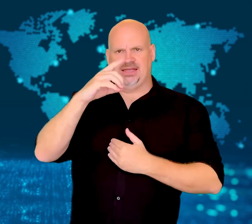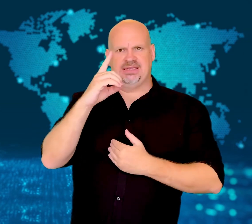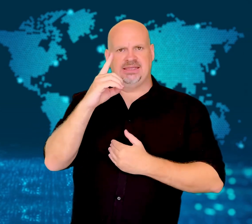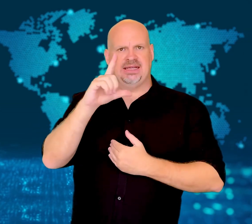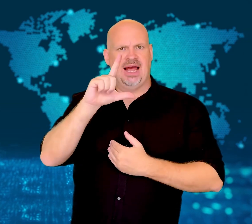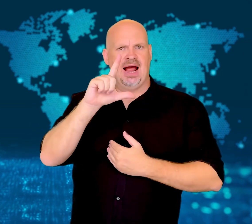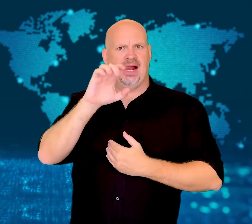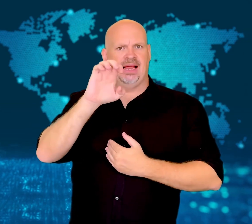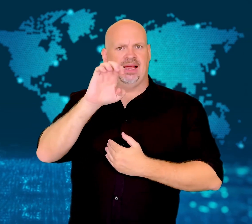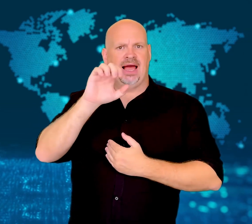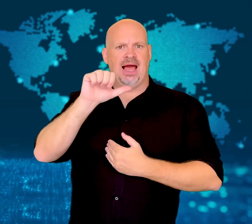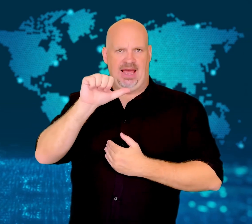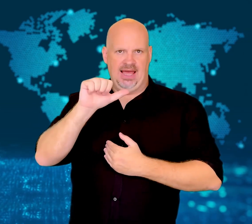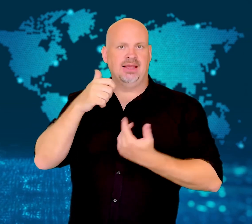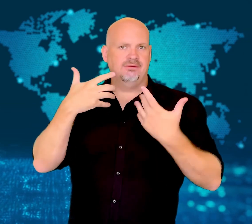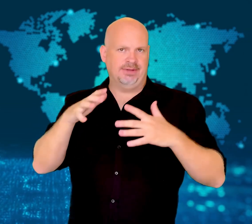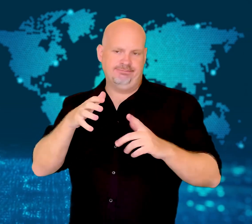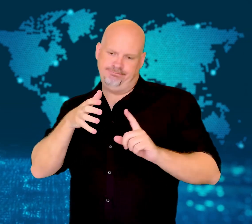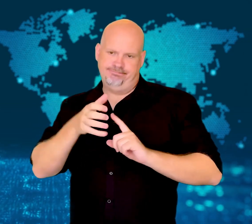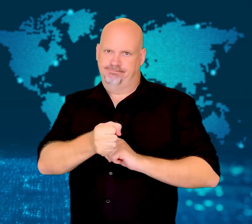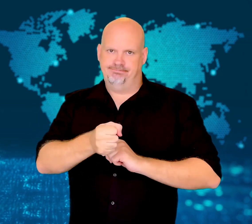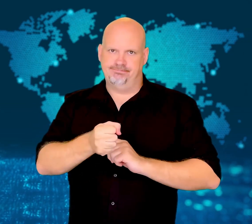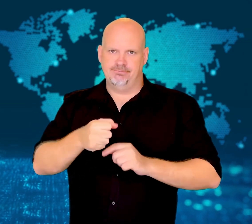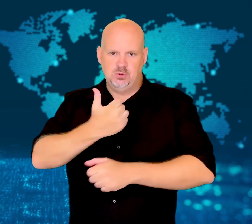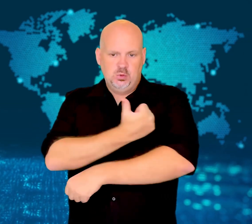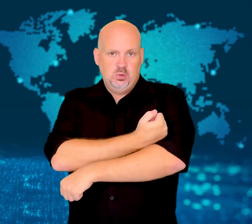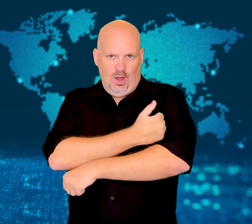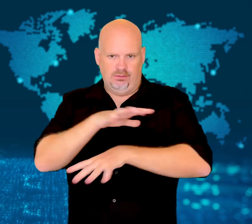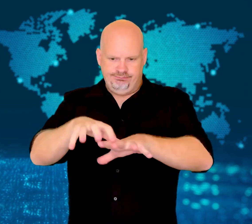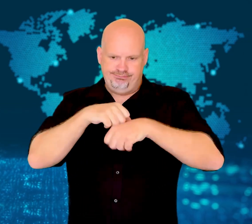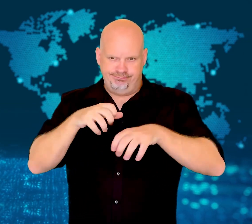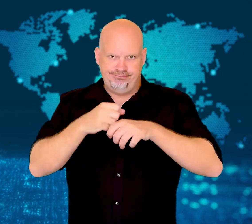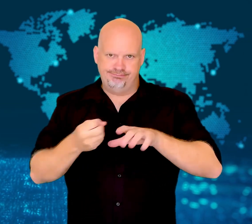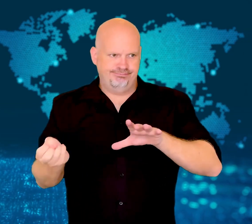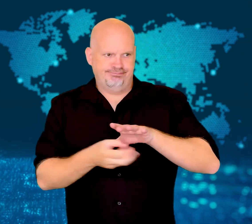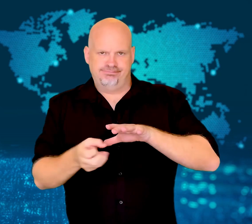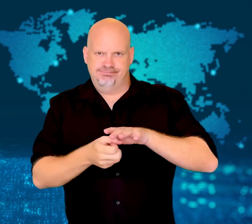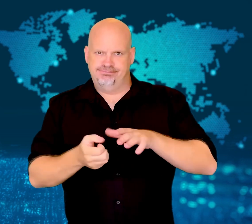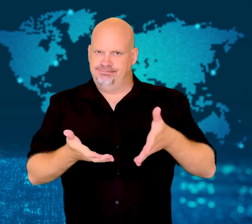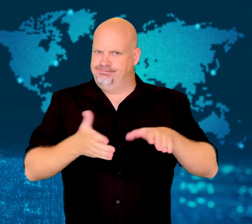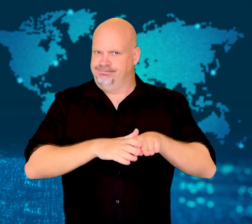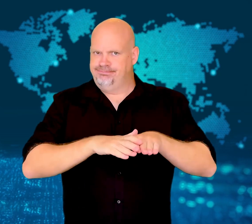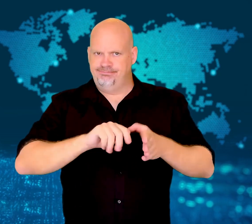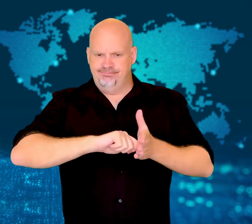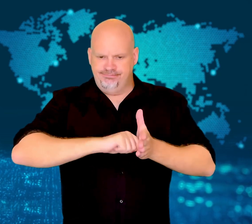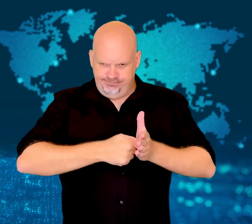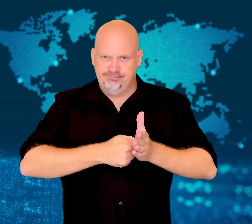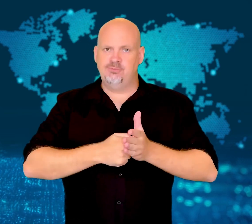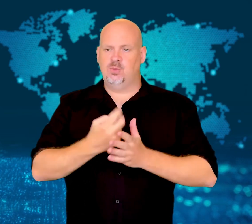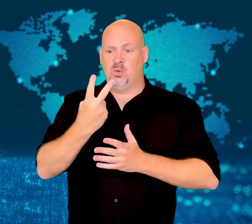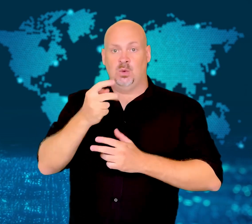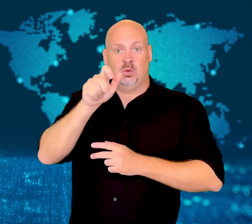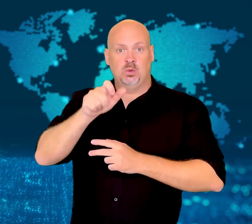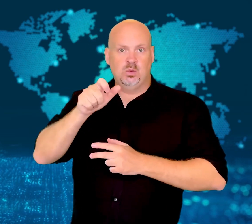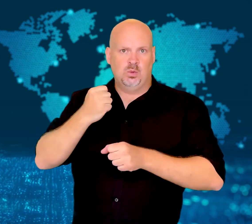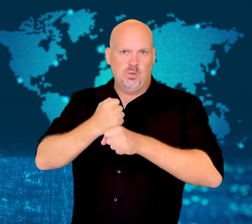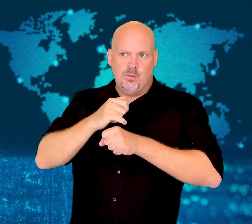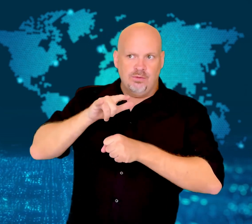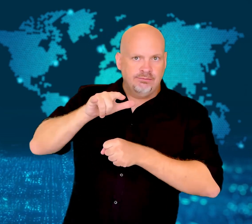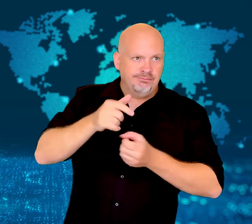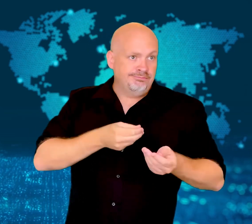The National Drug Law Enforcement Agency (NDLEA) seized the drugs